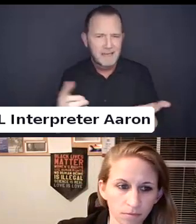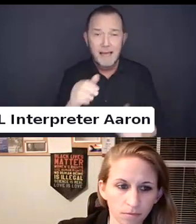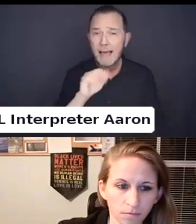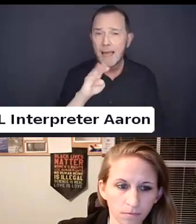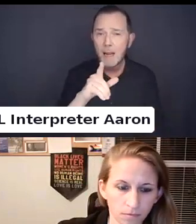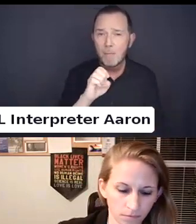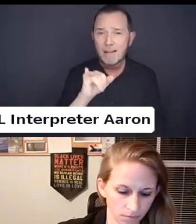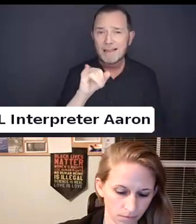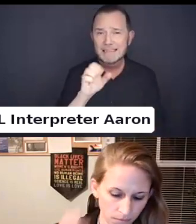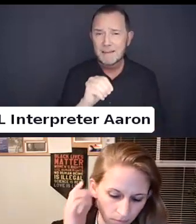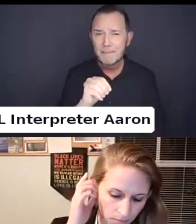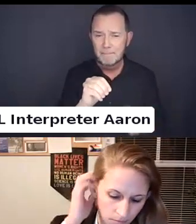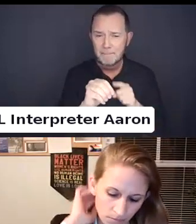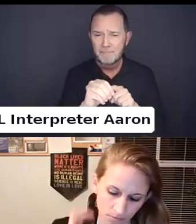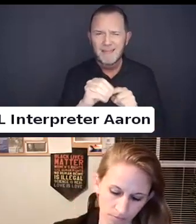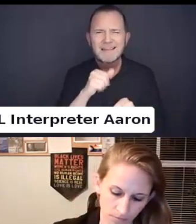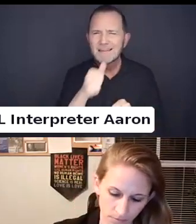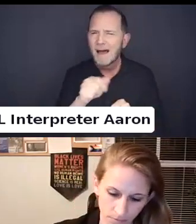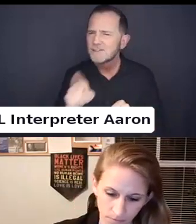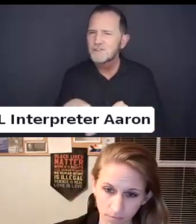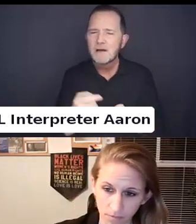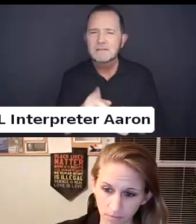Being more than just discrimination against folks with disabilities.